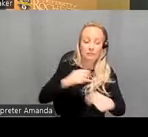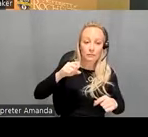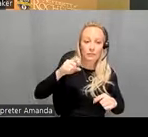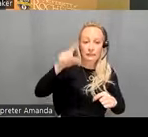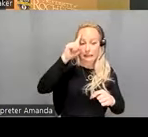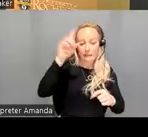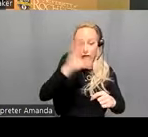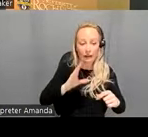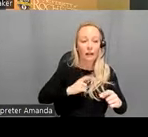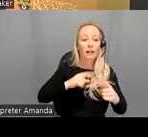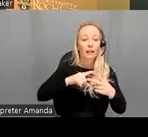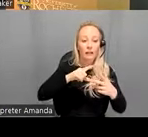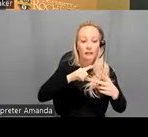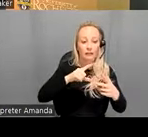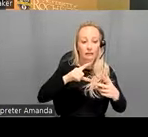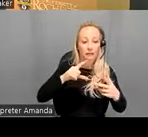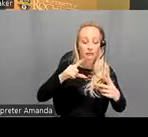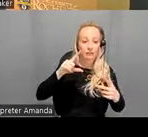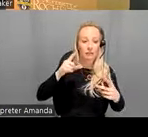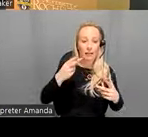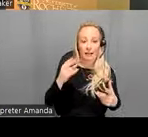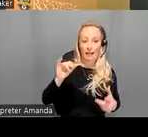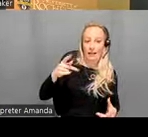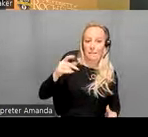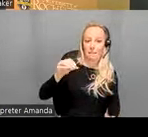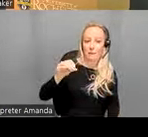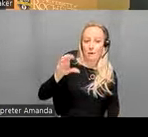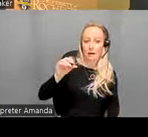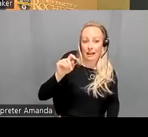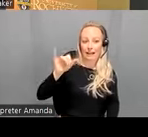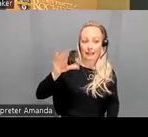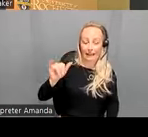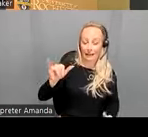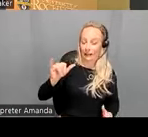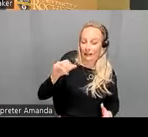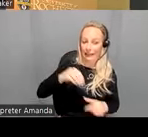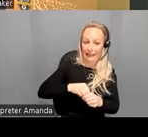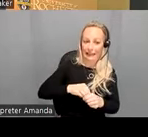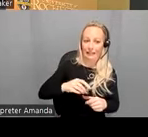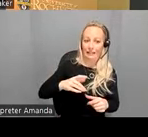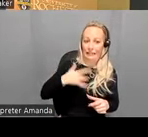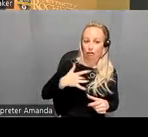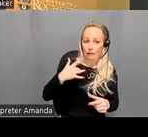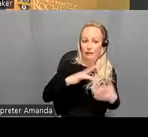cortical regions within sensory networks um and uh at the level of the cortex and